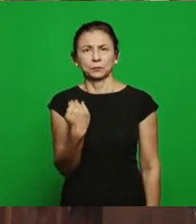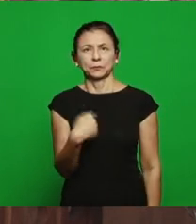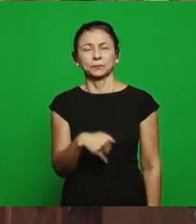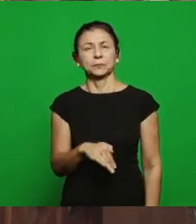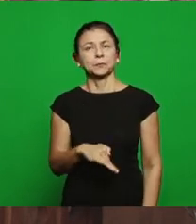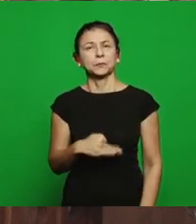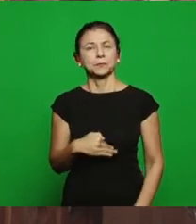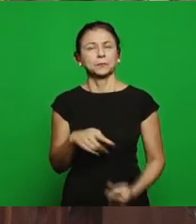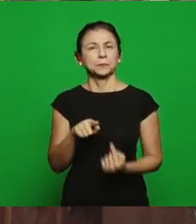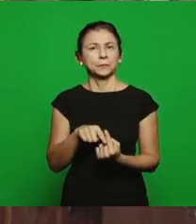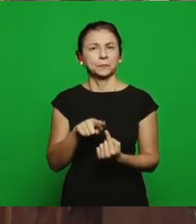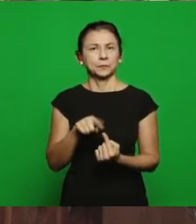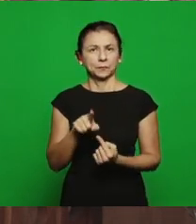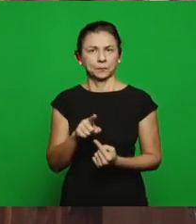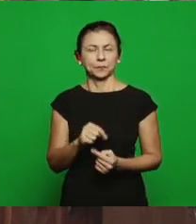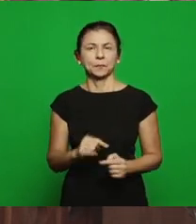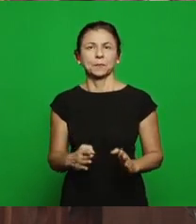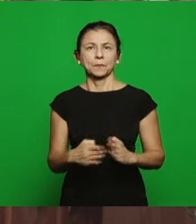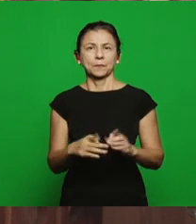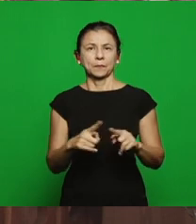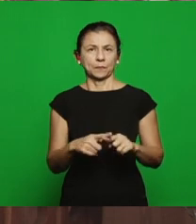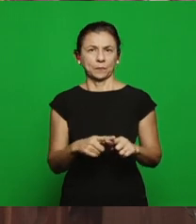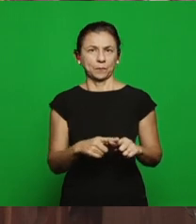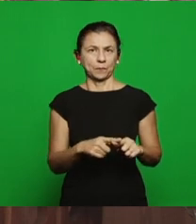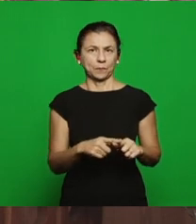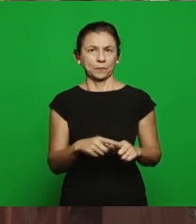Jezebel prophesied about her and guided